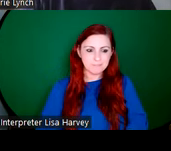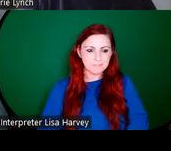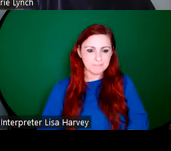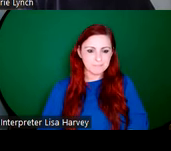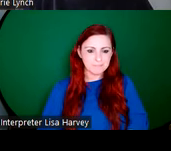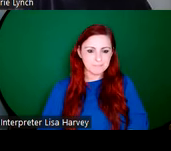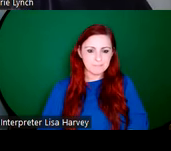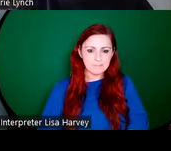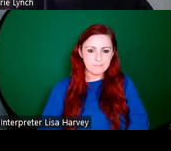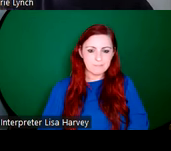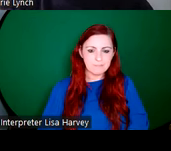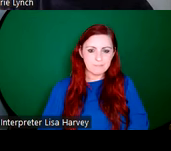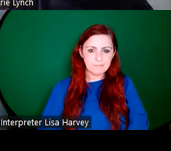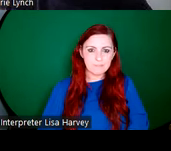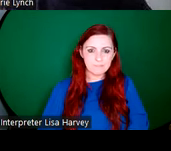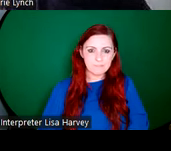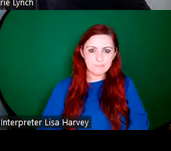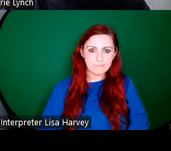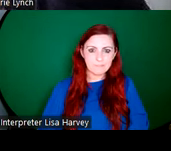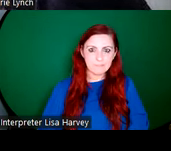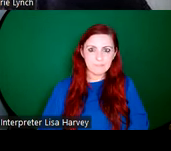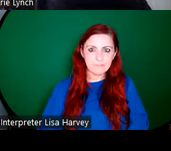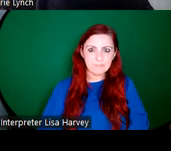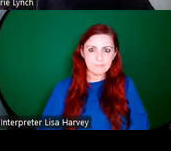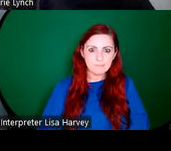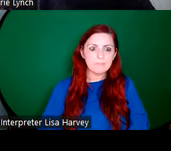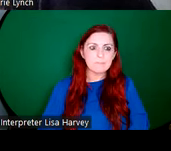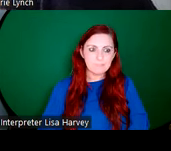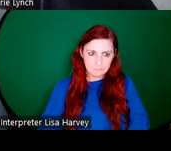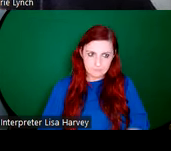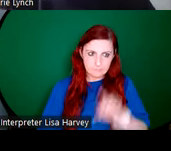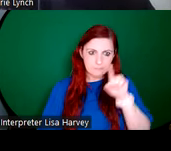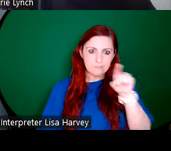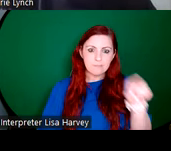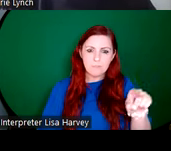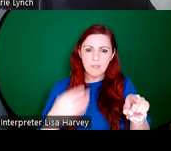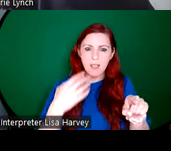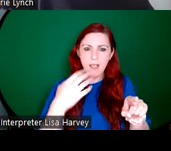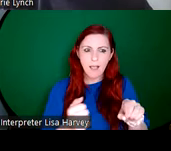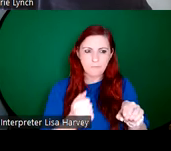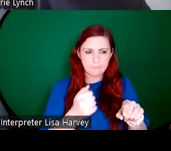Túr Ghloine had its origins in two key, I suppose developments. The first was